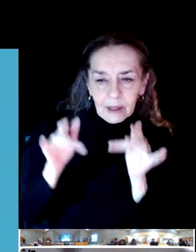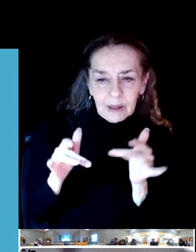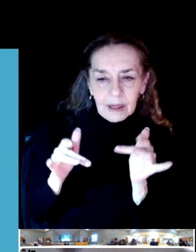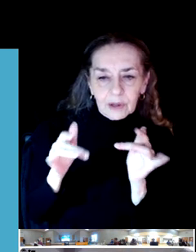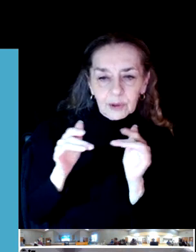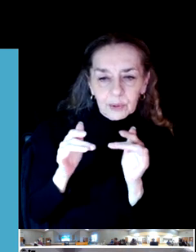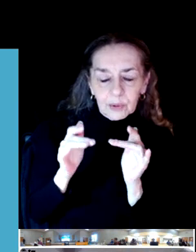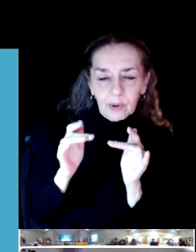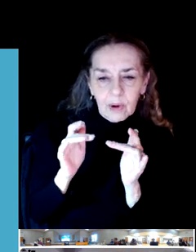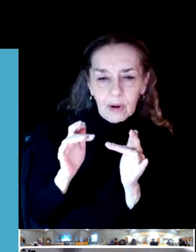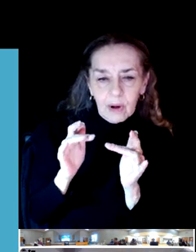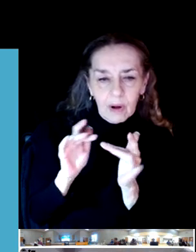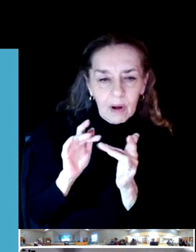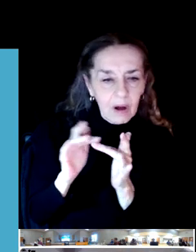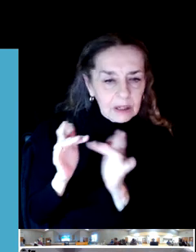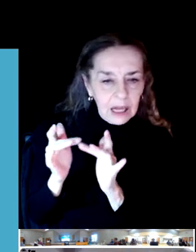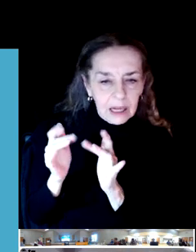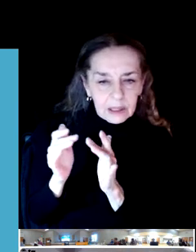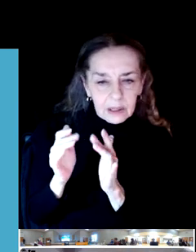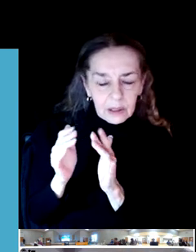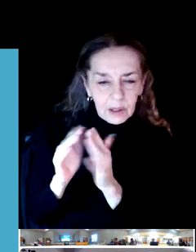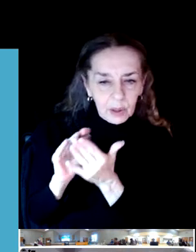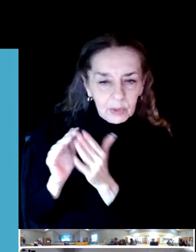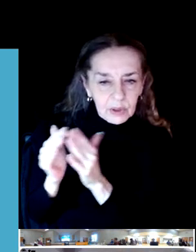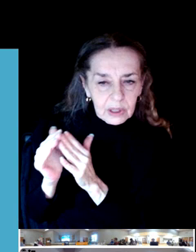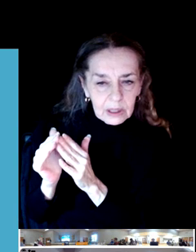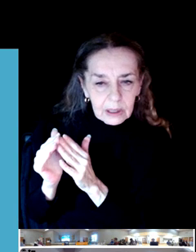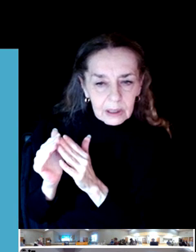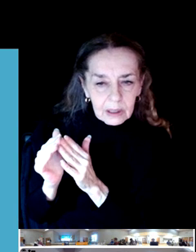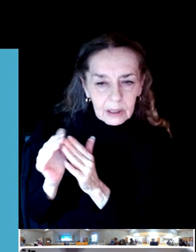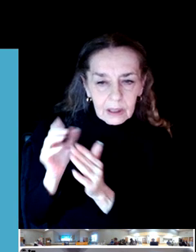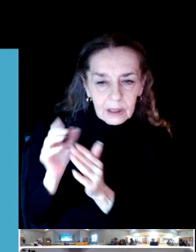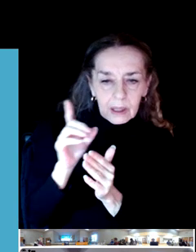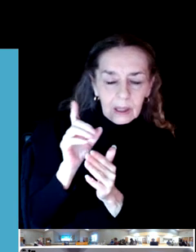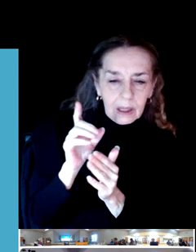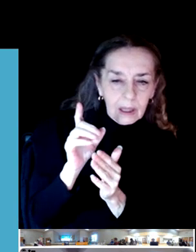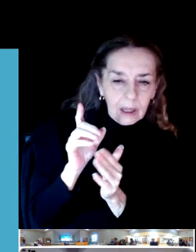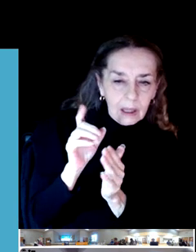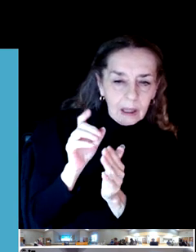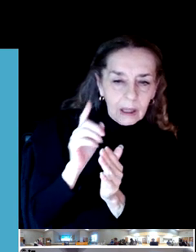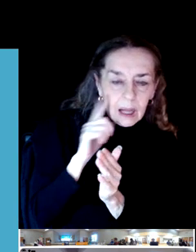I believe that is all the questions from both audiences.